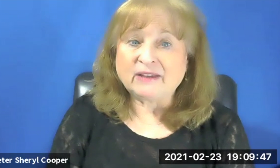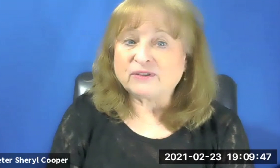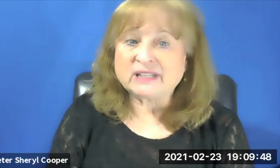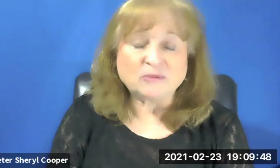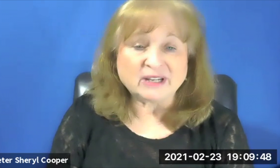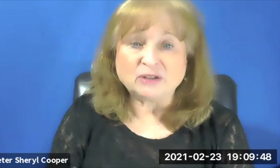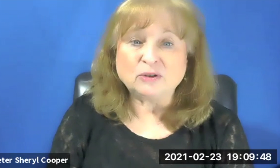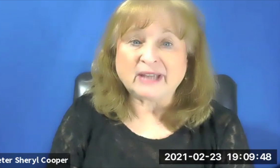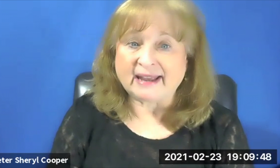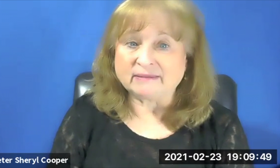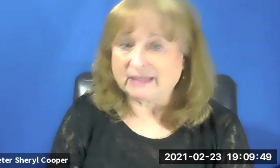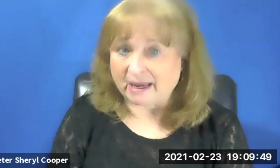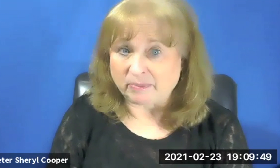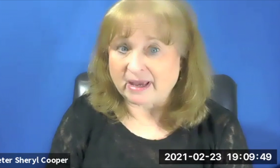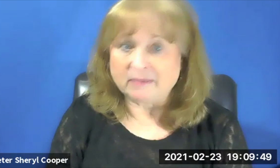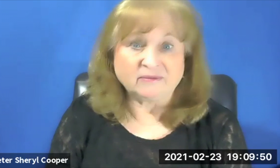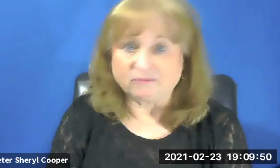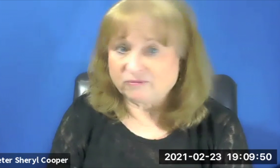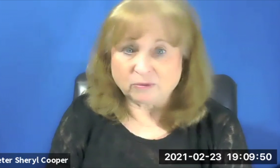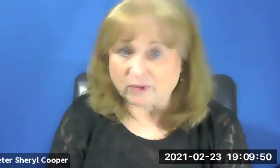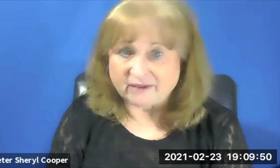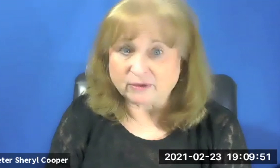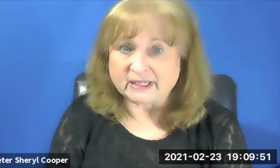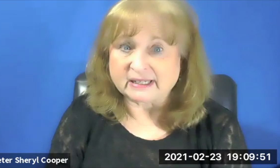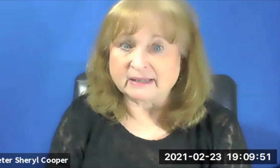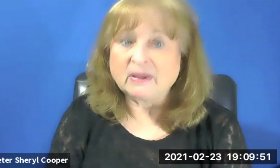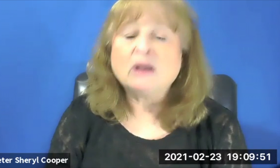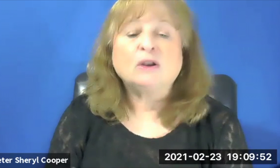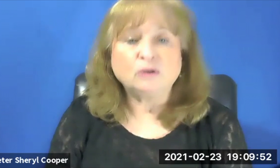If for some reason you can't type them, for whatever reason, you can